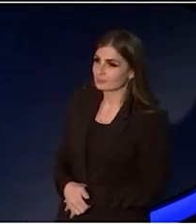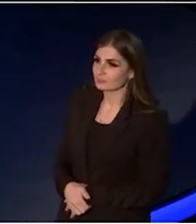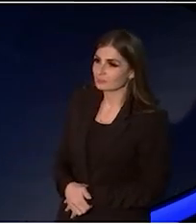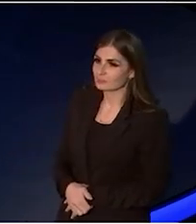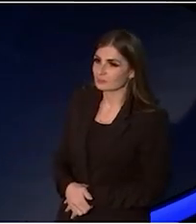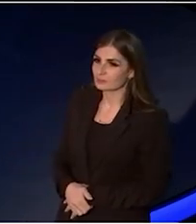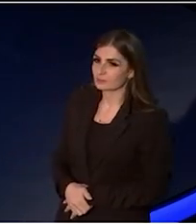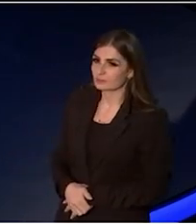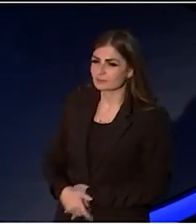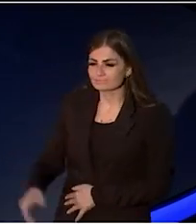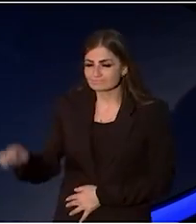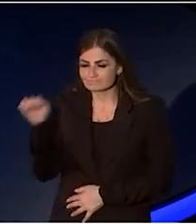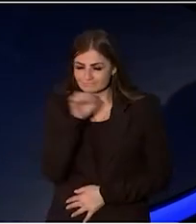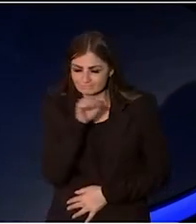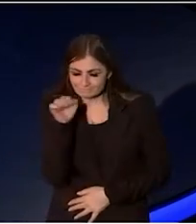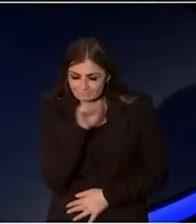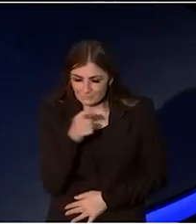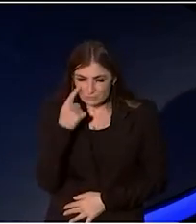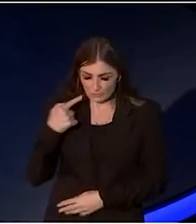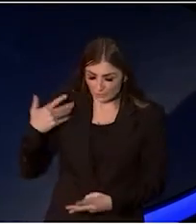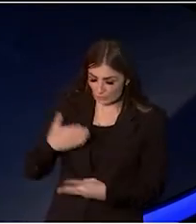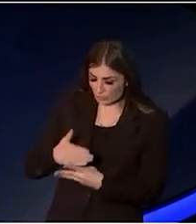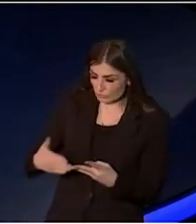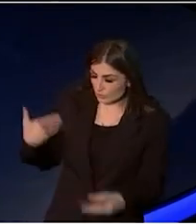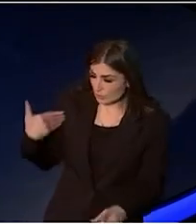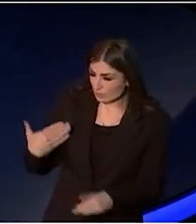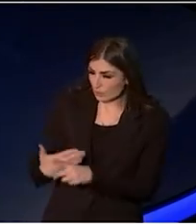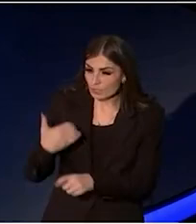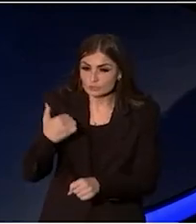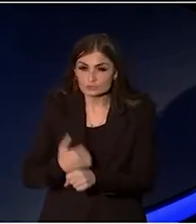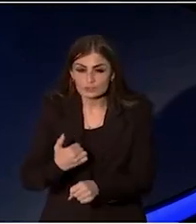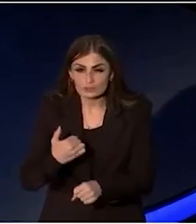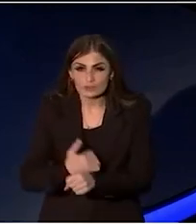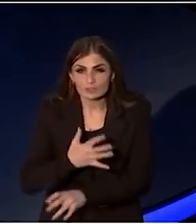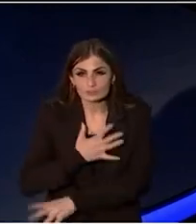carrying at least three generations worth of nostalgia.